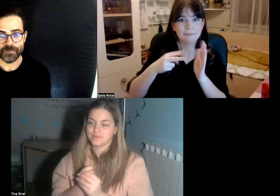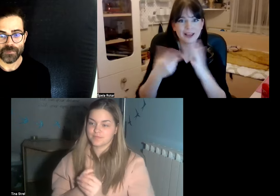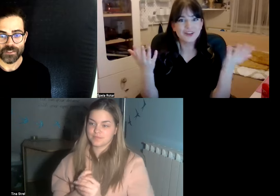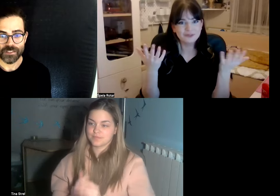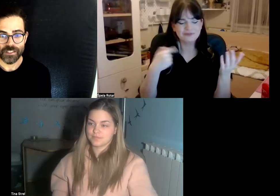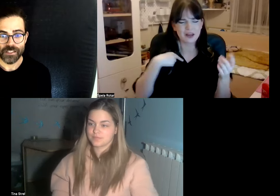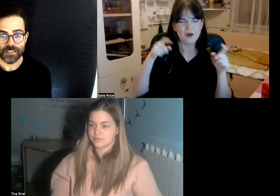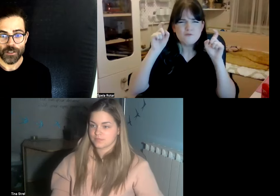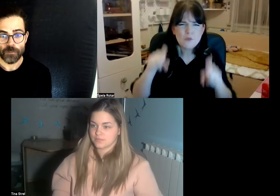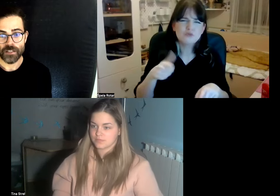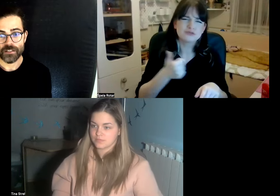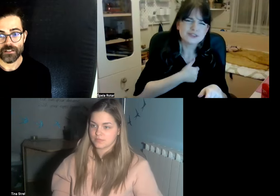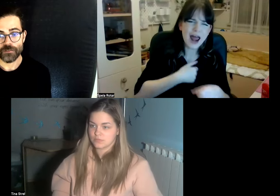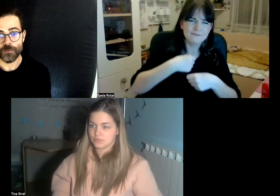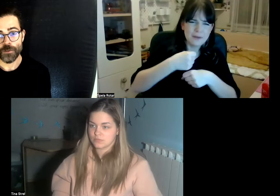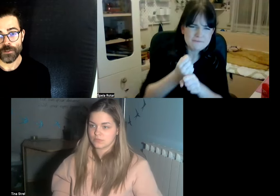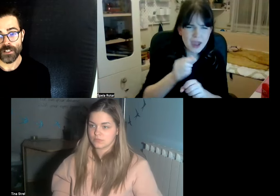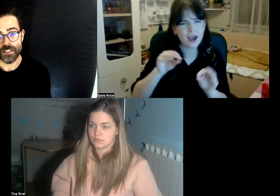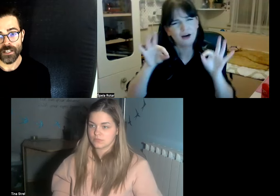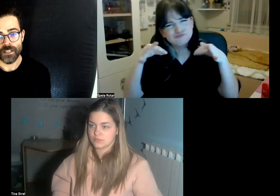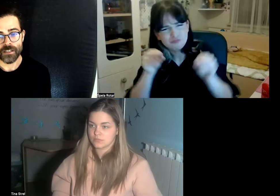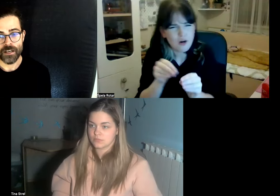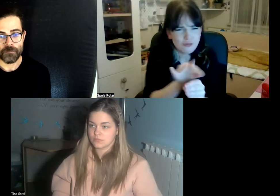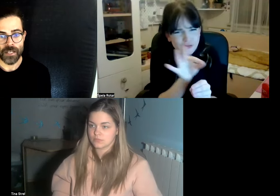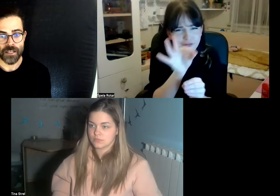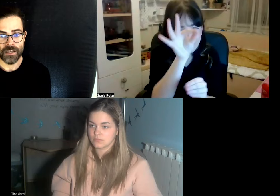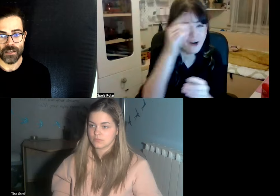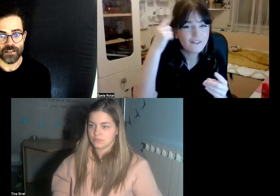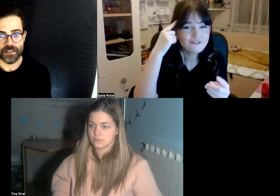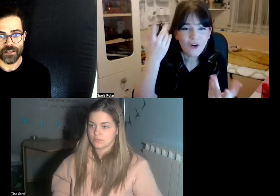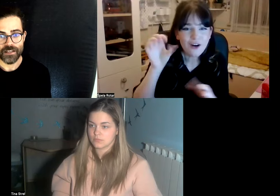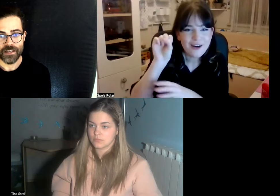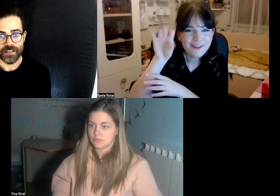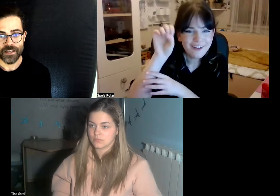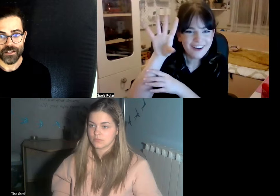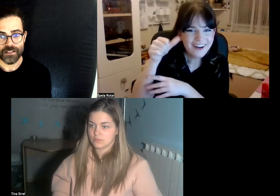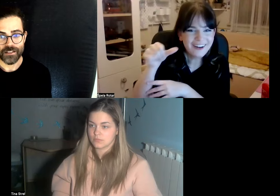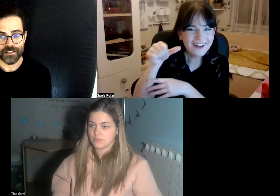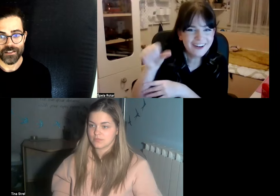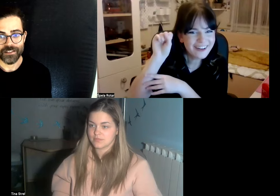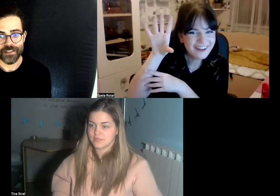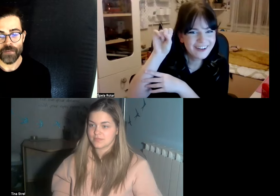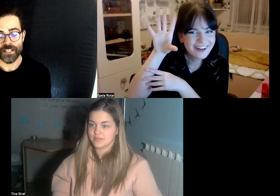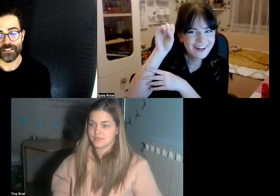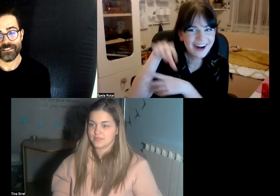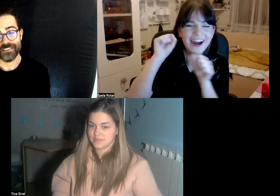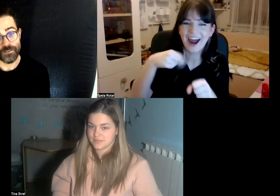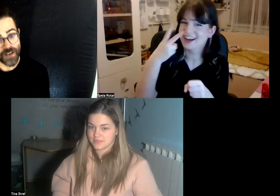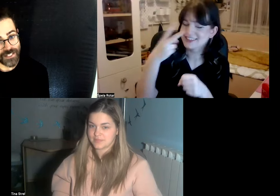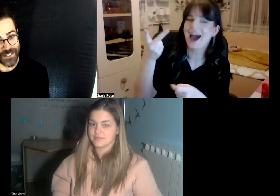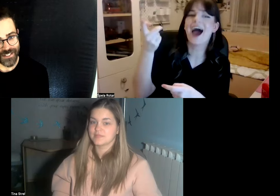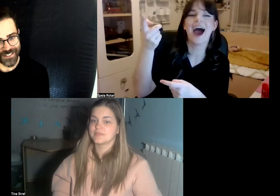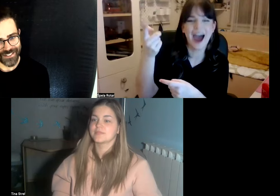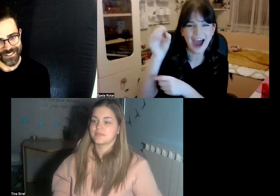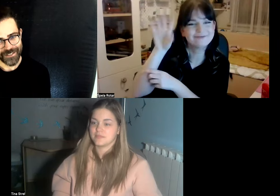but fortunately there are many there are many devices